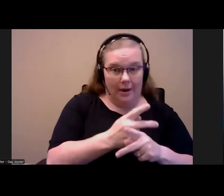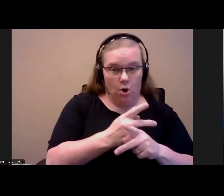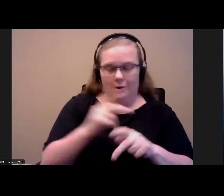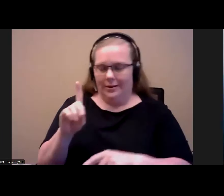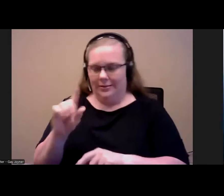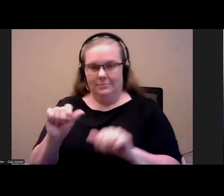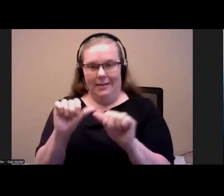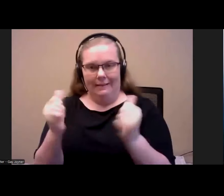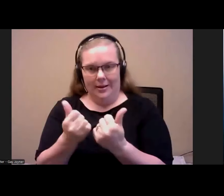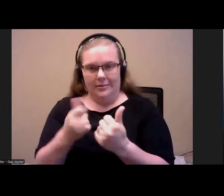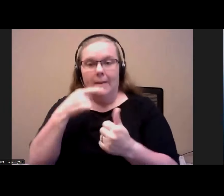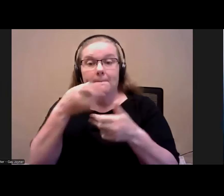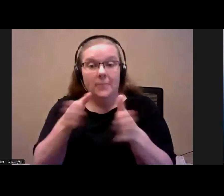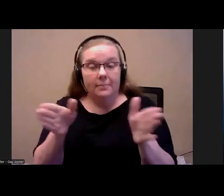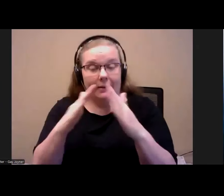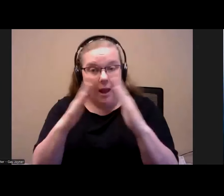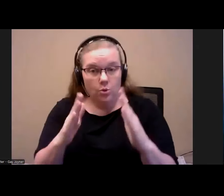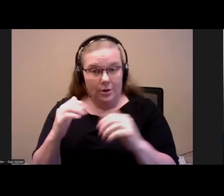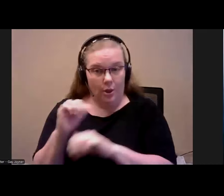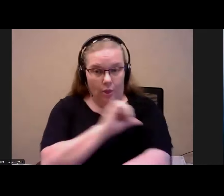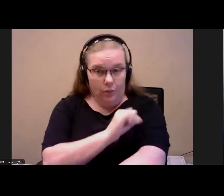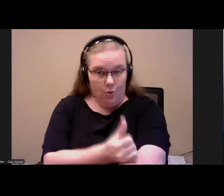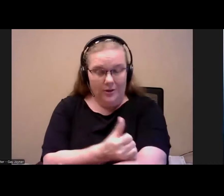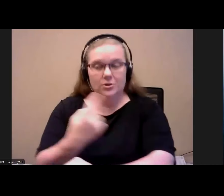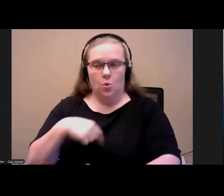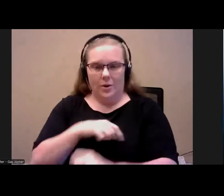and public housing authorities so we can support more people with disability is to